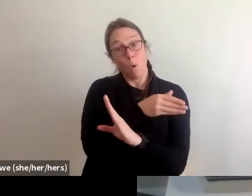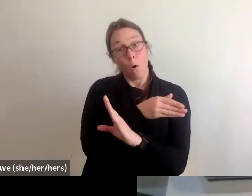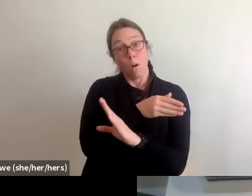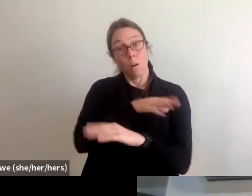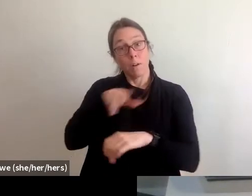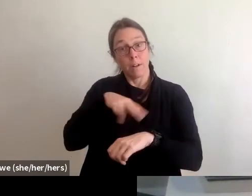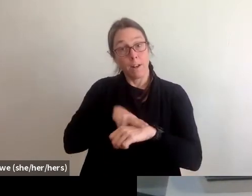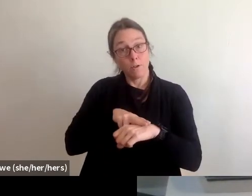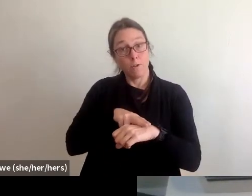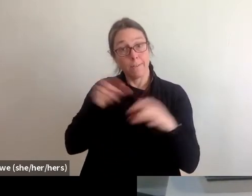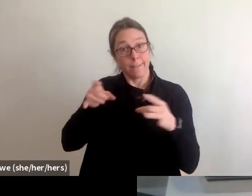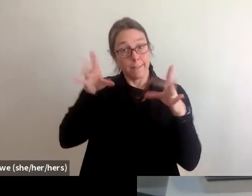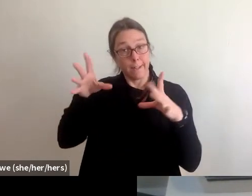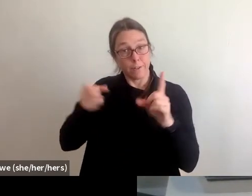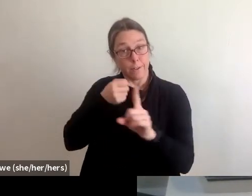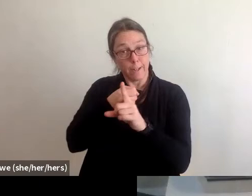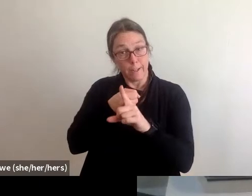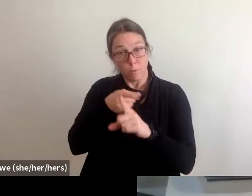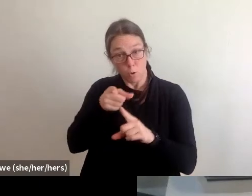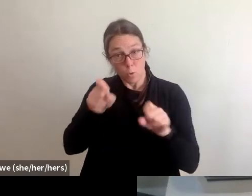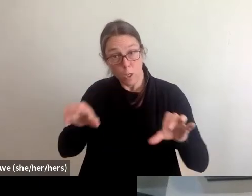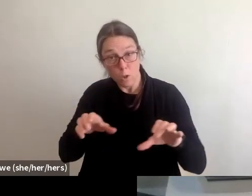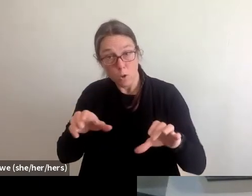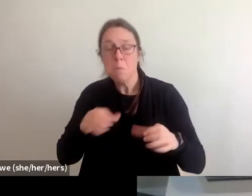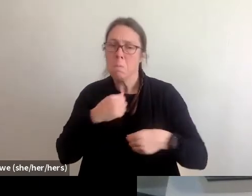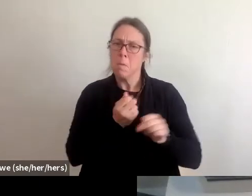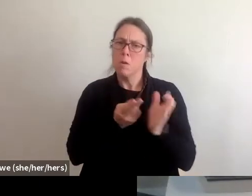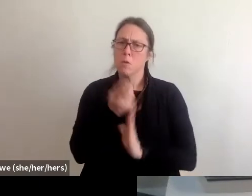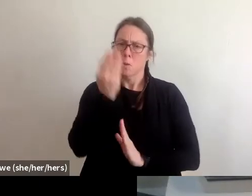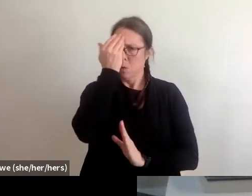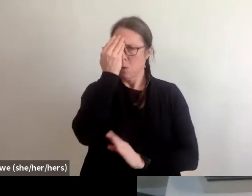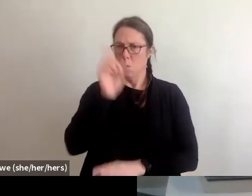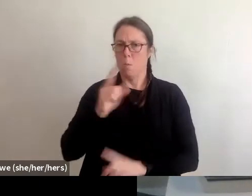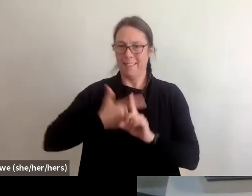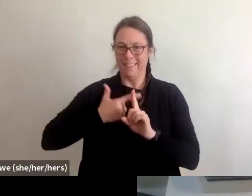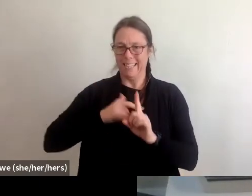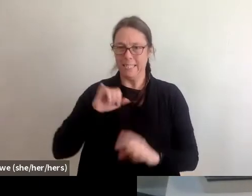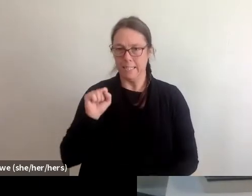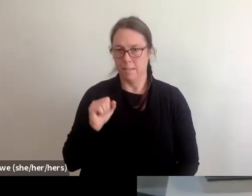in blue sky times is find your lease, if you have it, make sure that you have a duplicate copy of it.